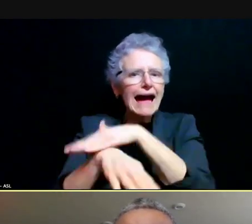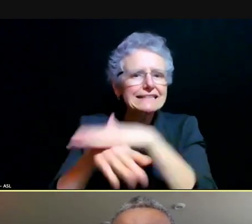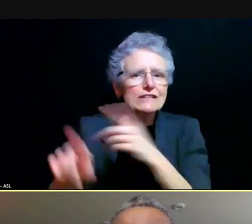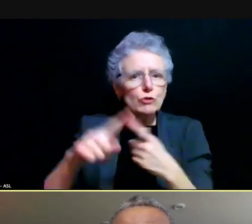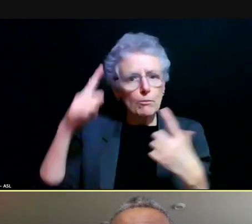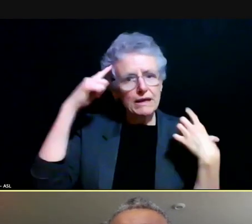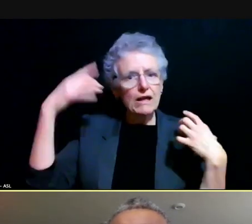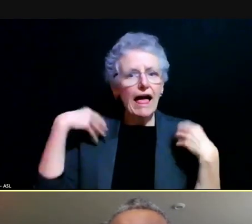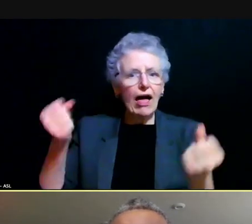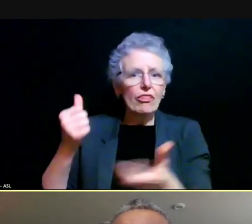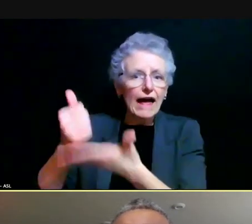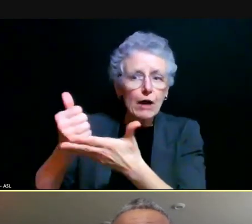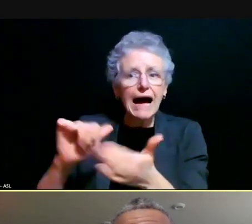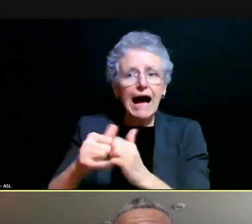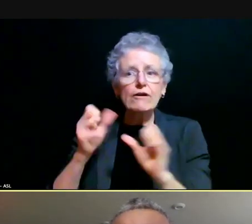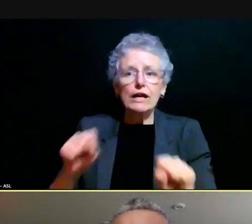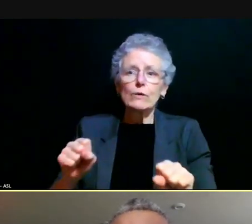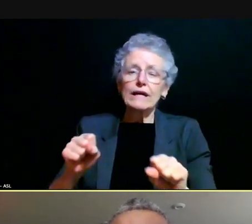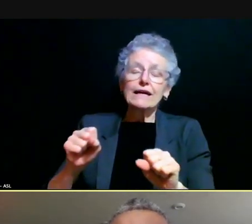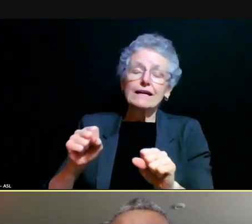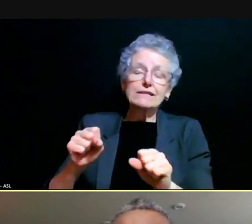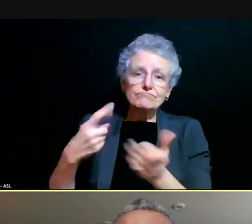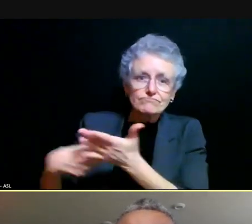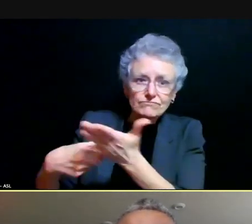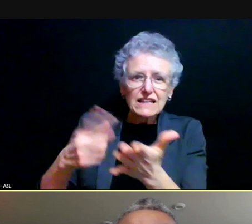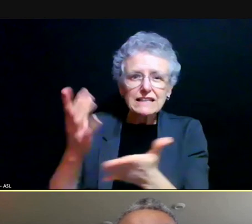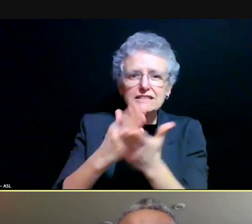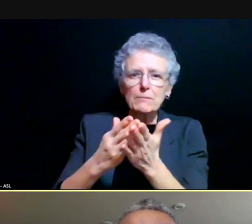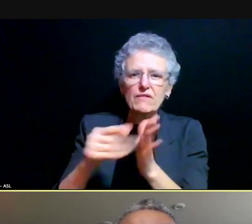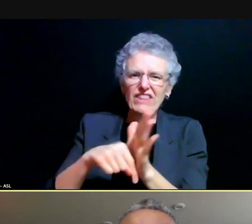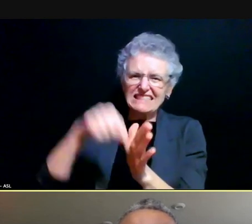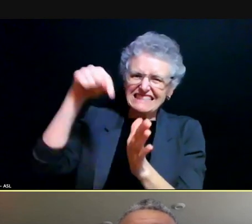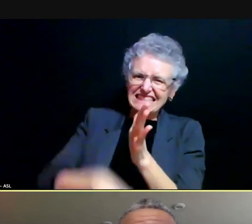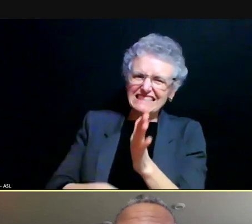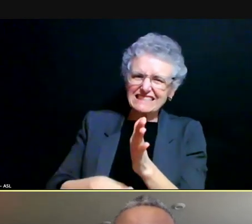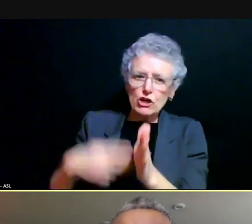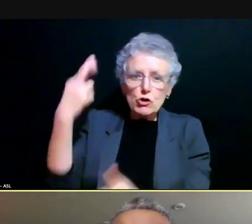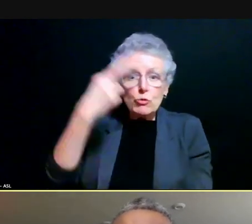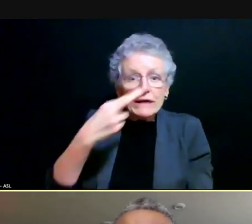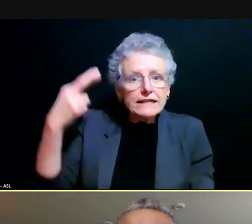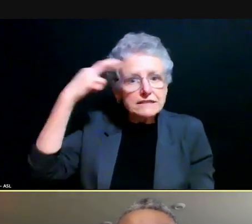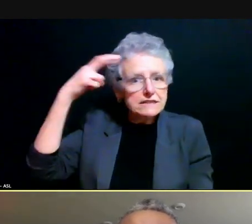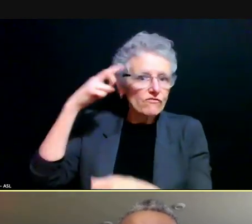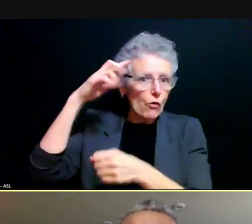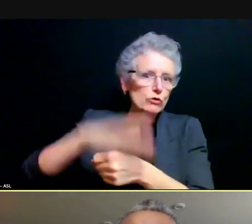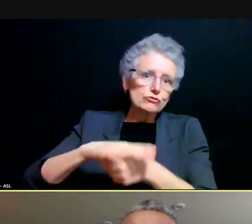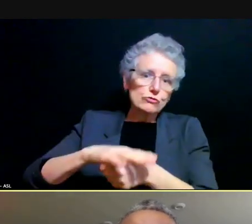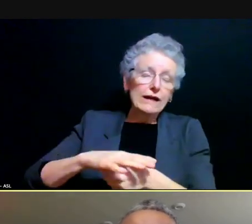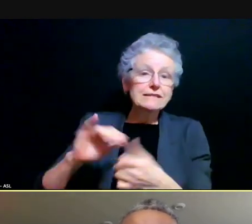of the root causes that caused stress in the first place? How can we use technology better?